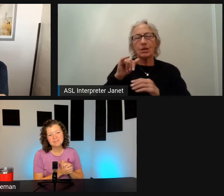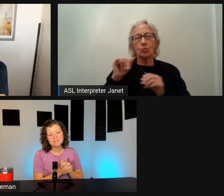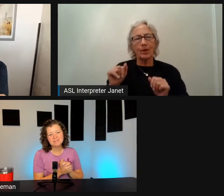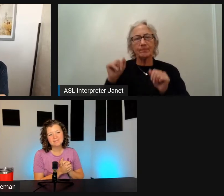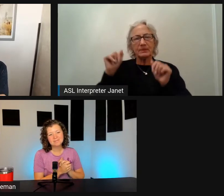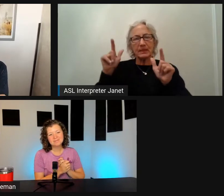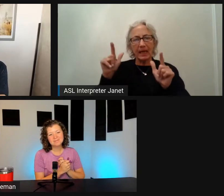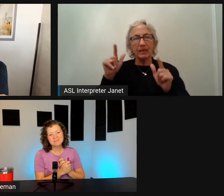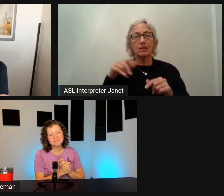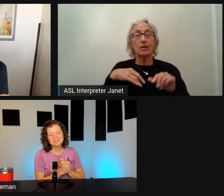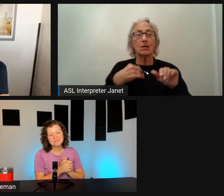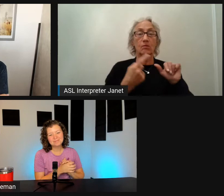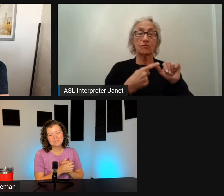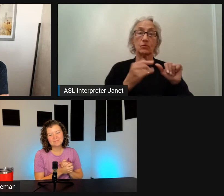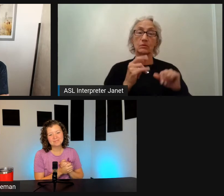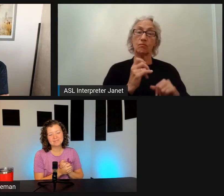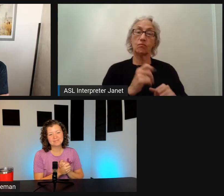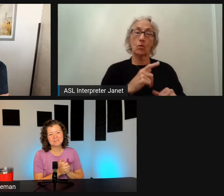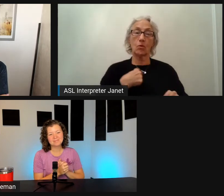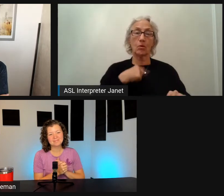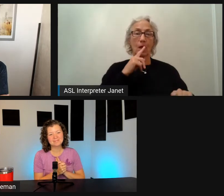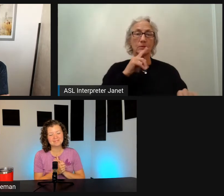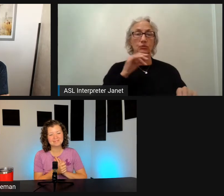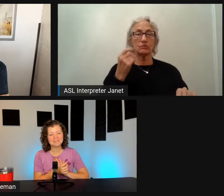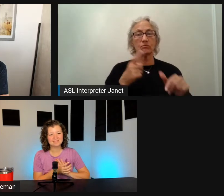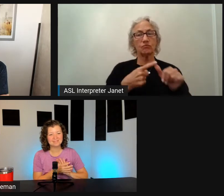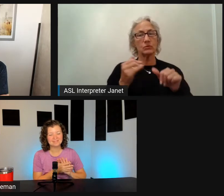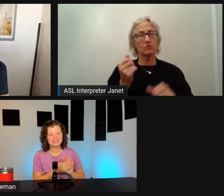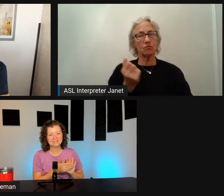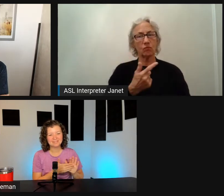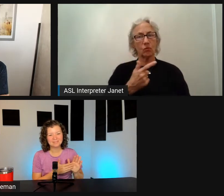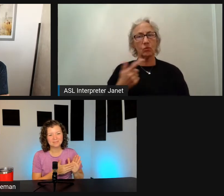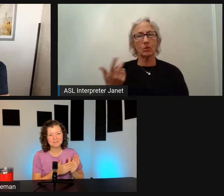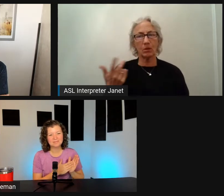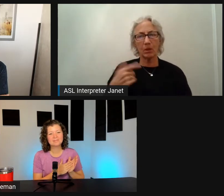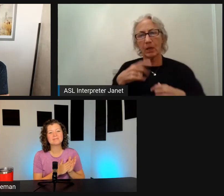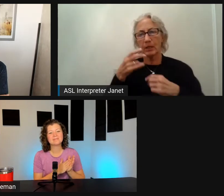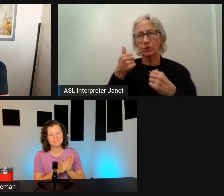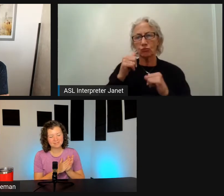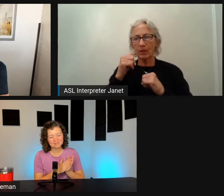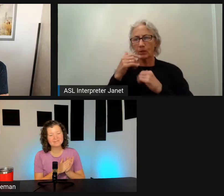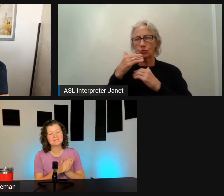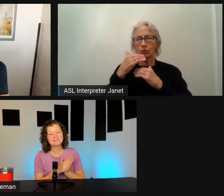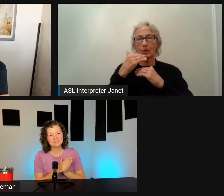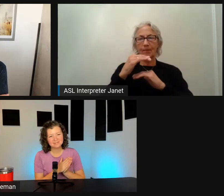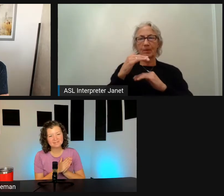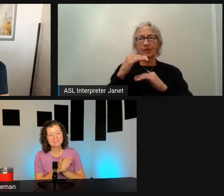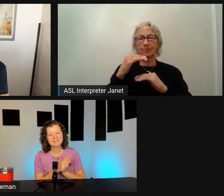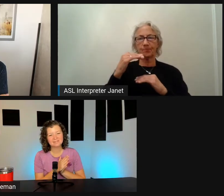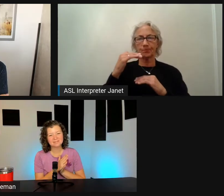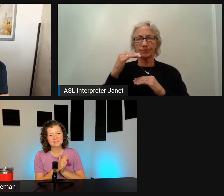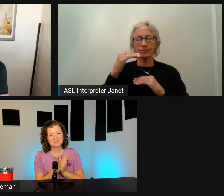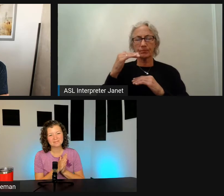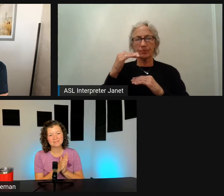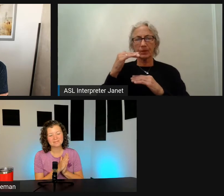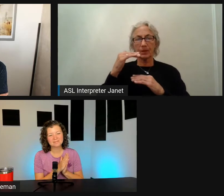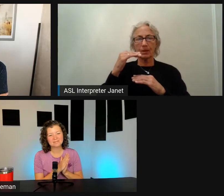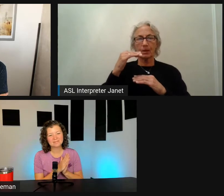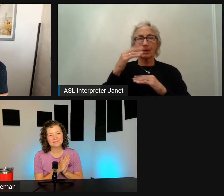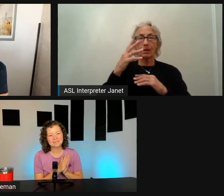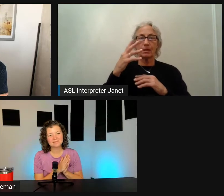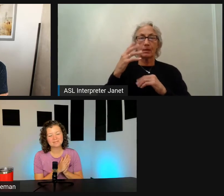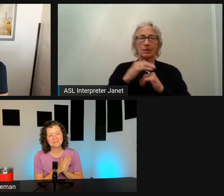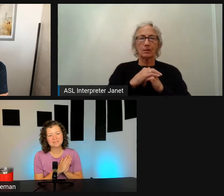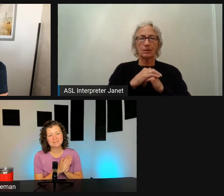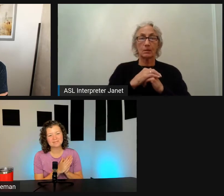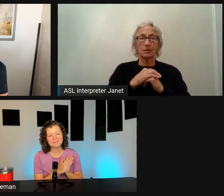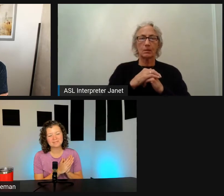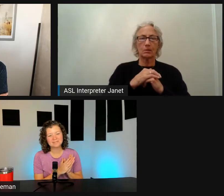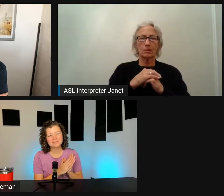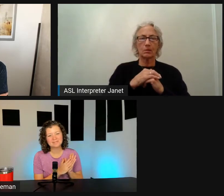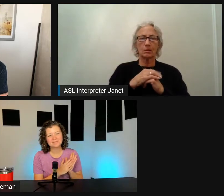First of all, in most cases, I try to limit the number